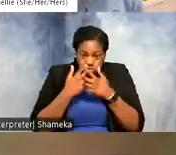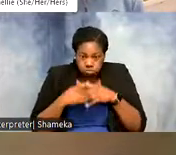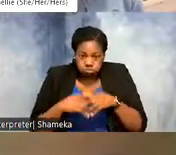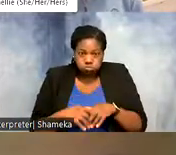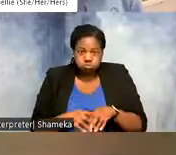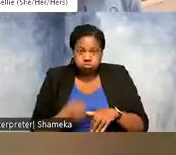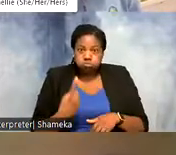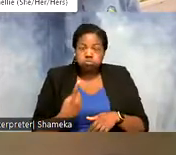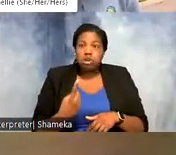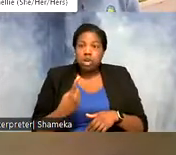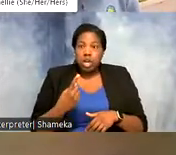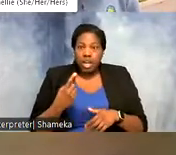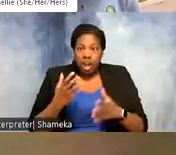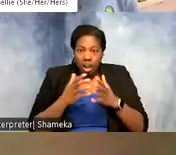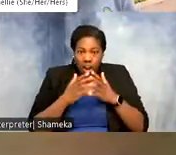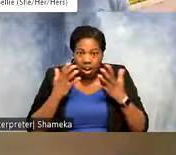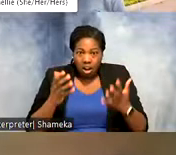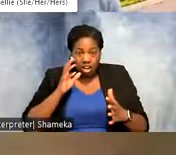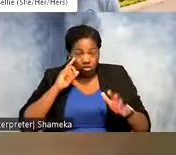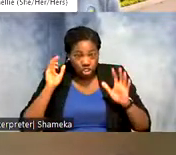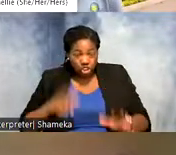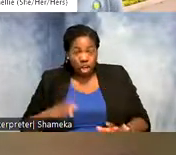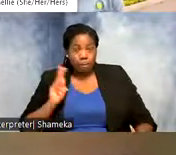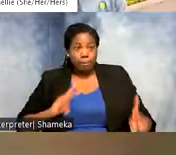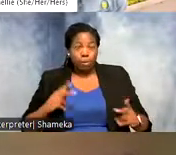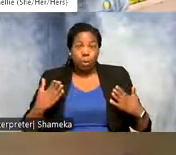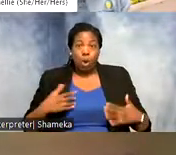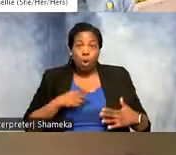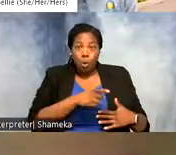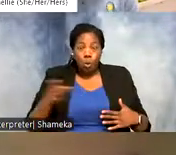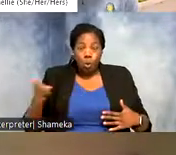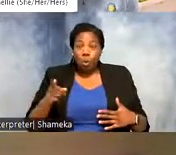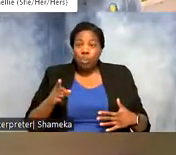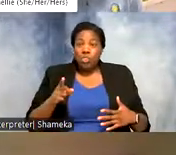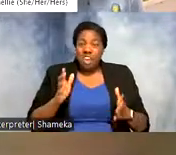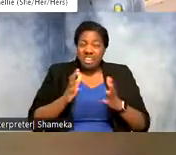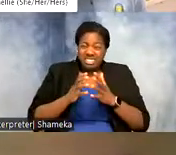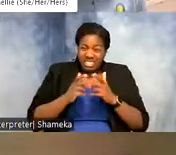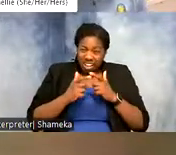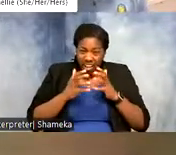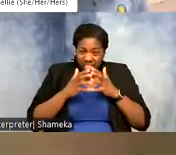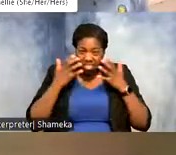And we are getting tons of shocked emoji faces. I can see those. That is a huge amount of data